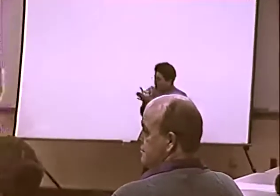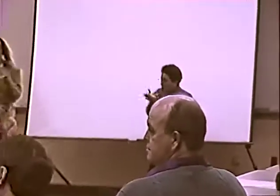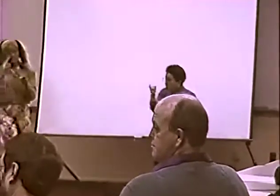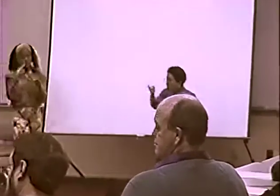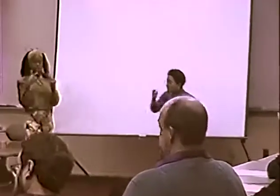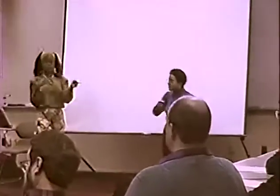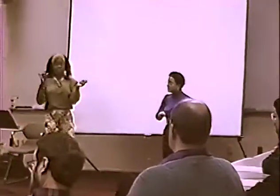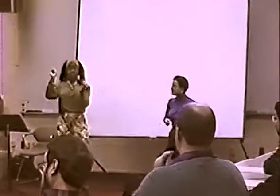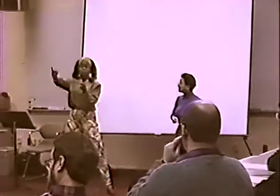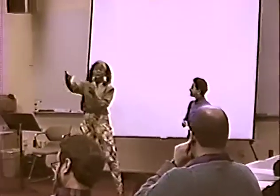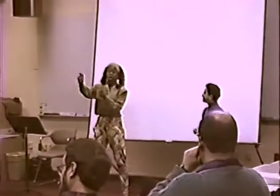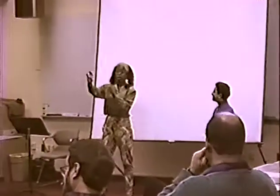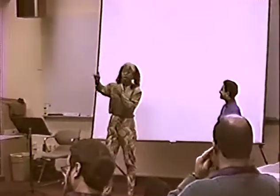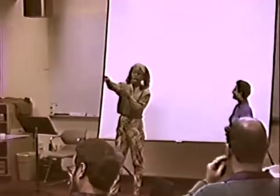THAT HAVE COME UP, BECAUSE THERE'S NOTHING ...